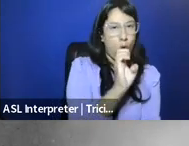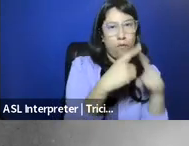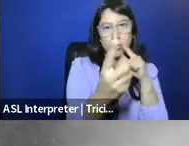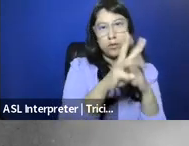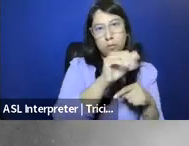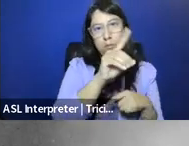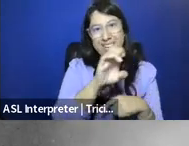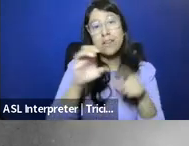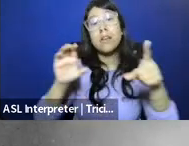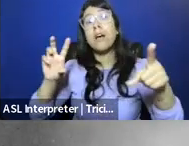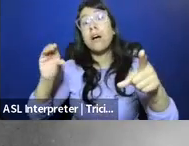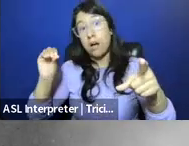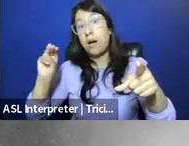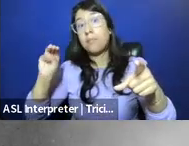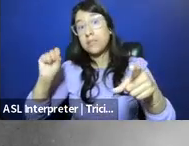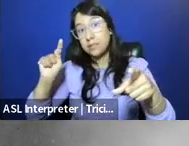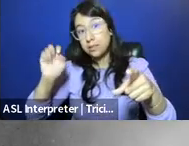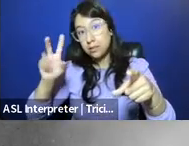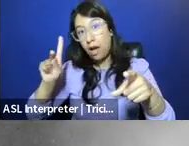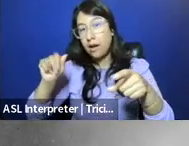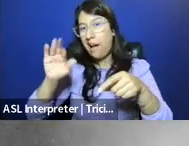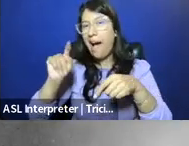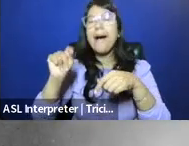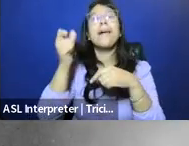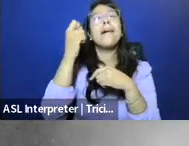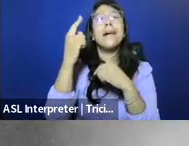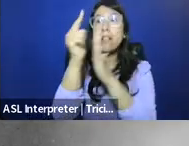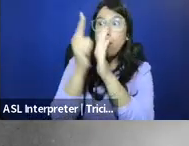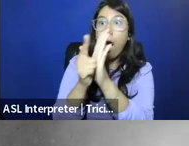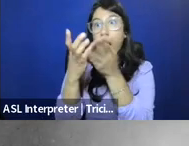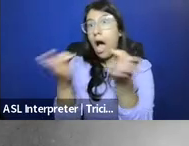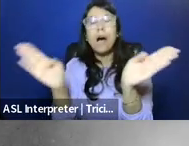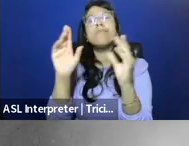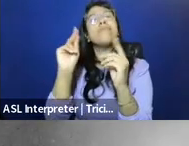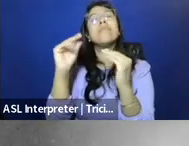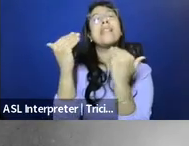and many of the Comstock Act's speech restrictions have been limited over the years by multiple Supreme Court cases,